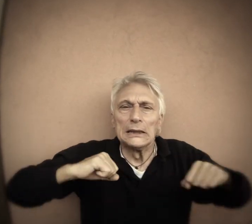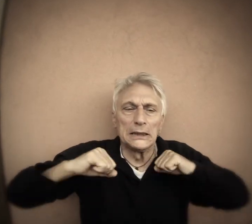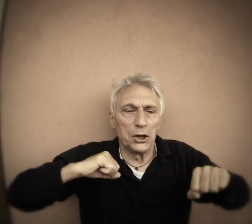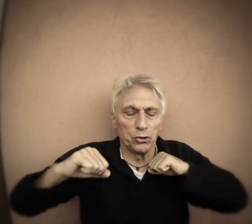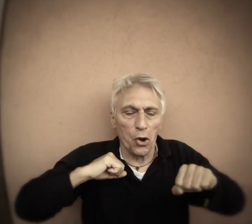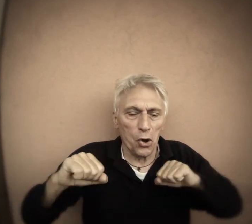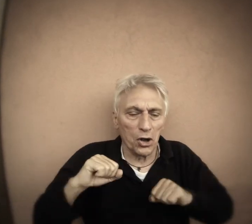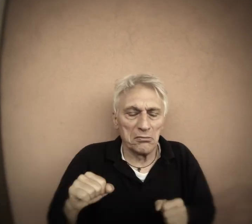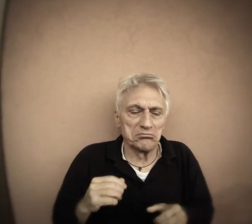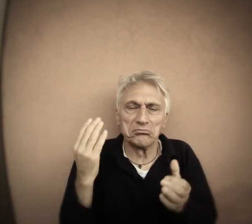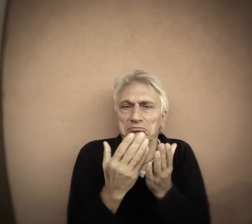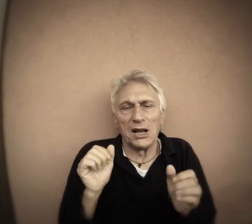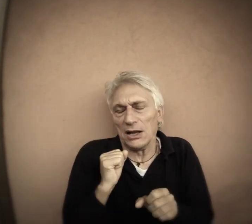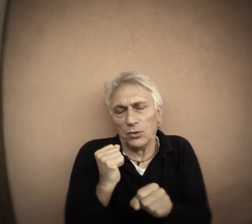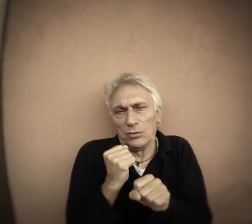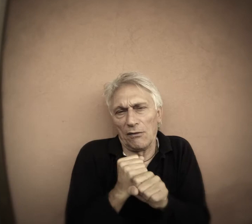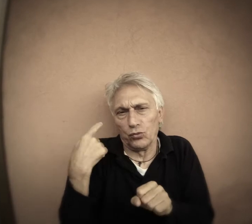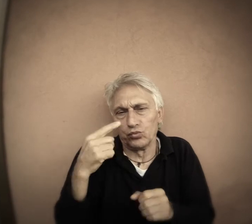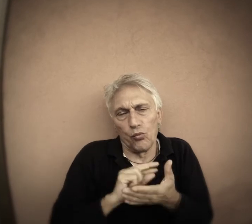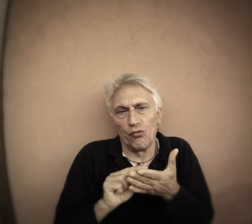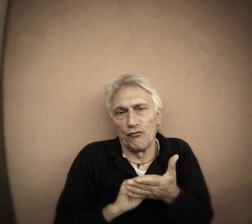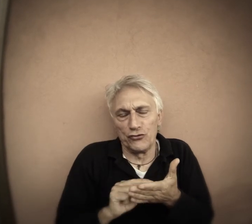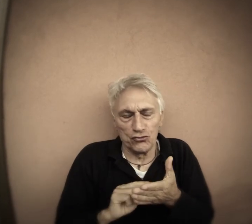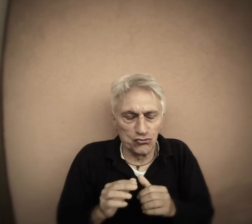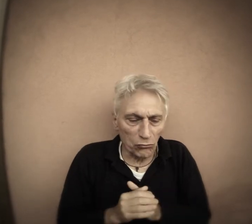the director, in his office while he works,